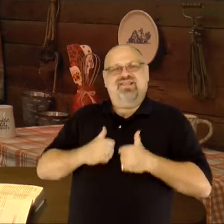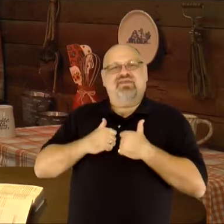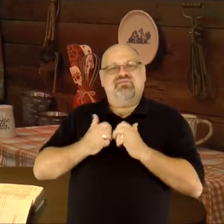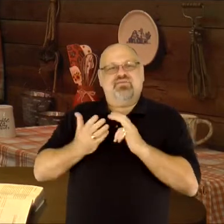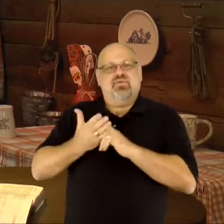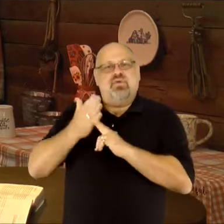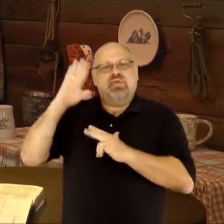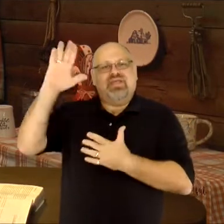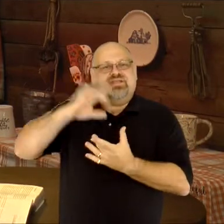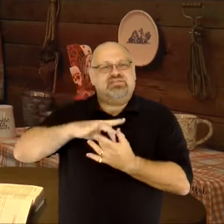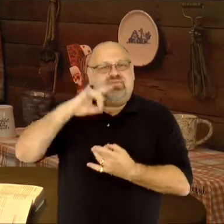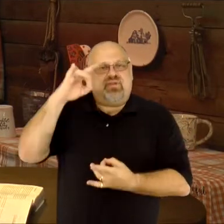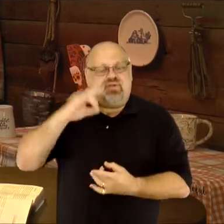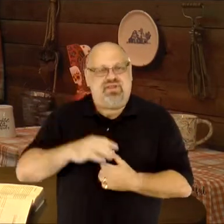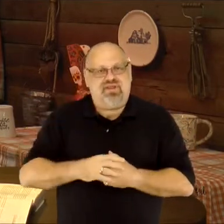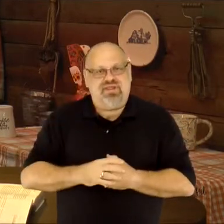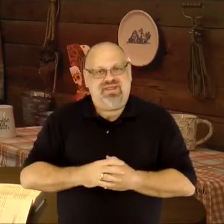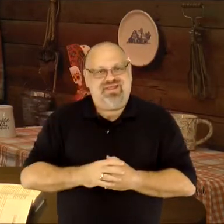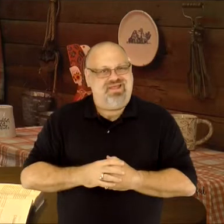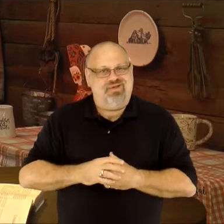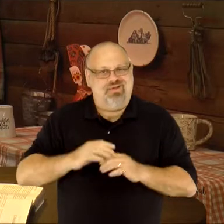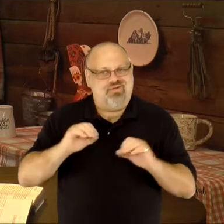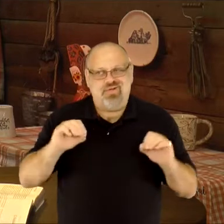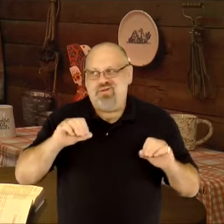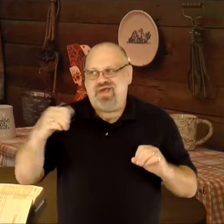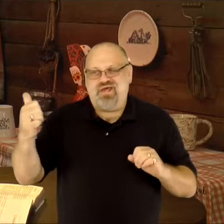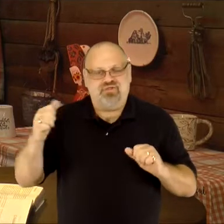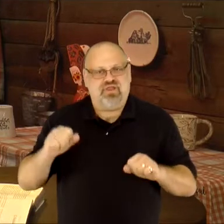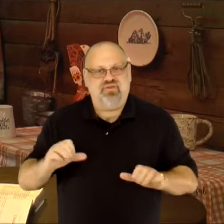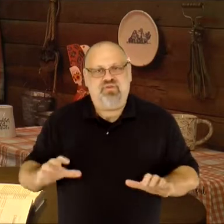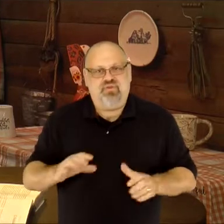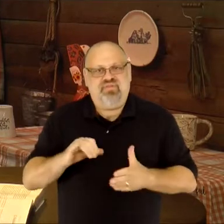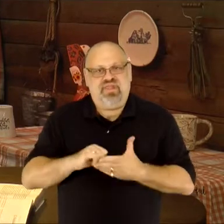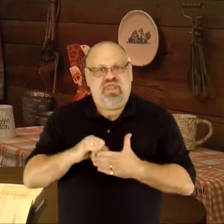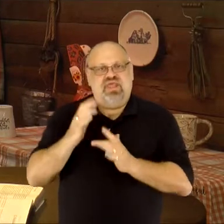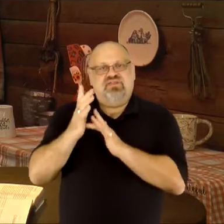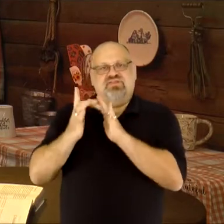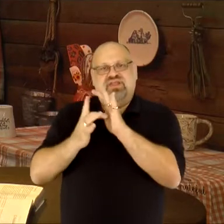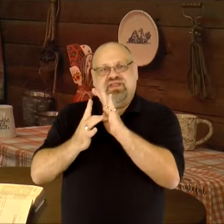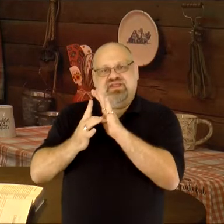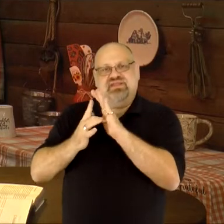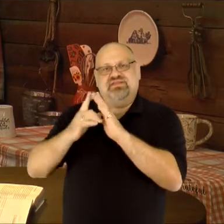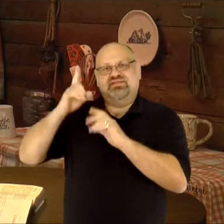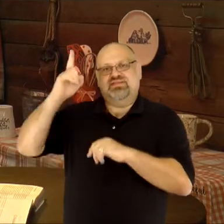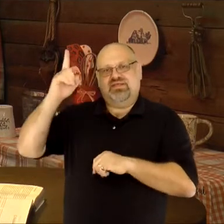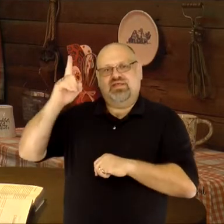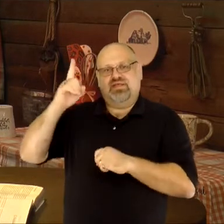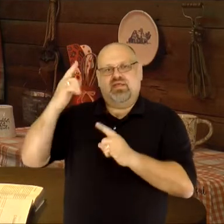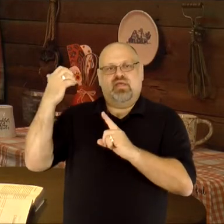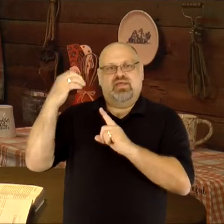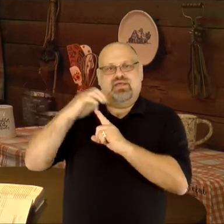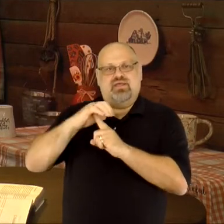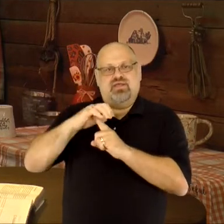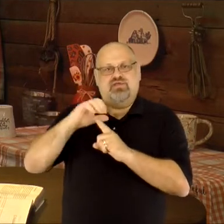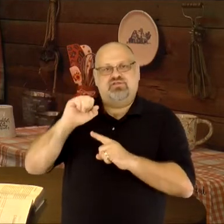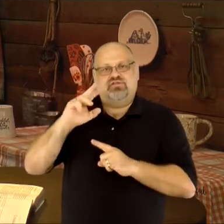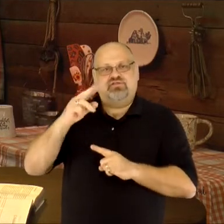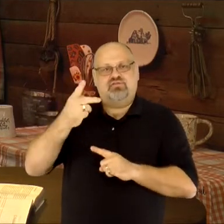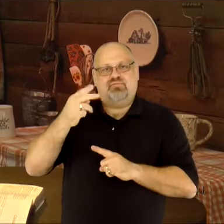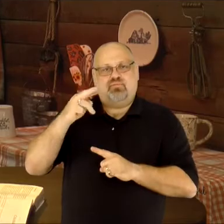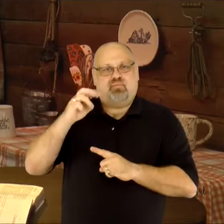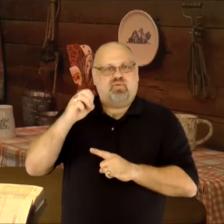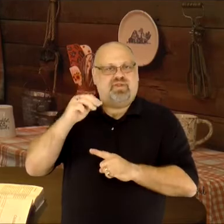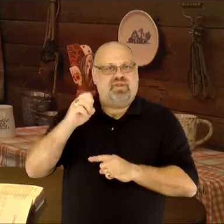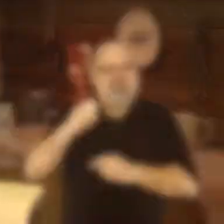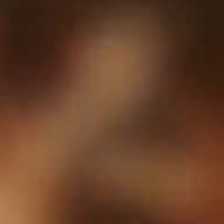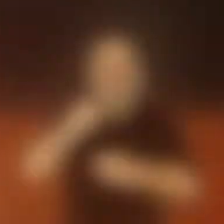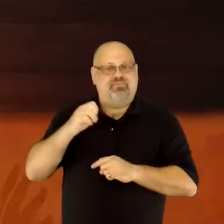God lives by His Spirit." No one else could do that. Jesus is supreme.